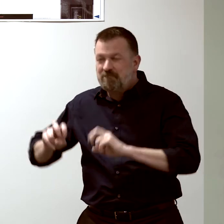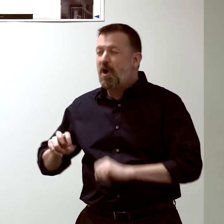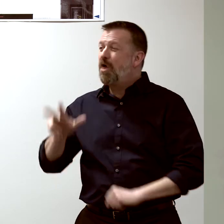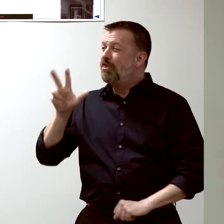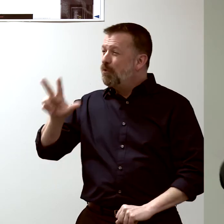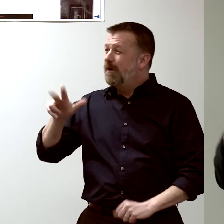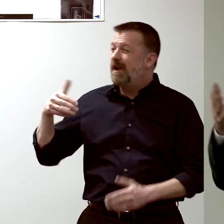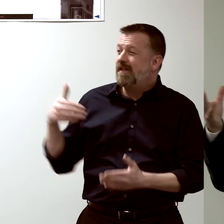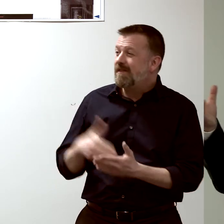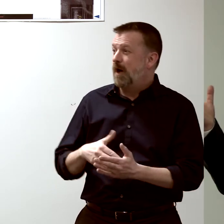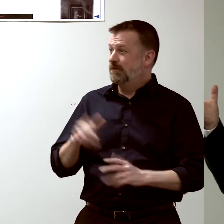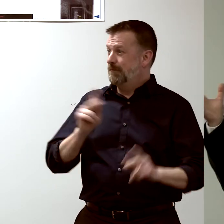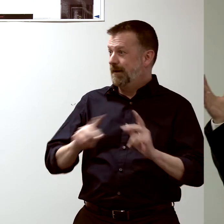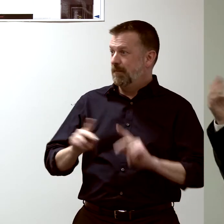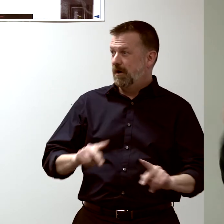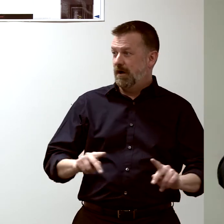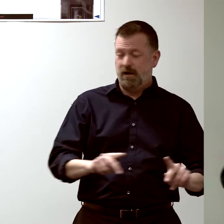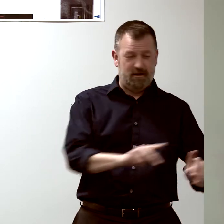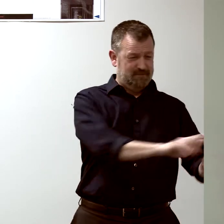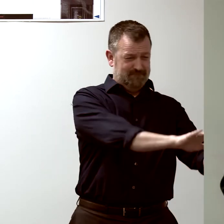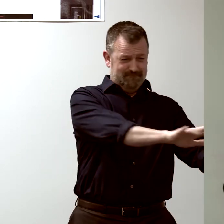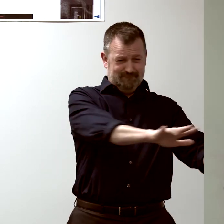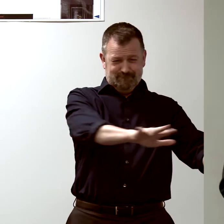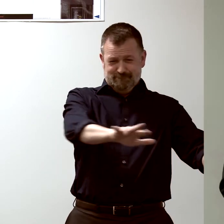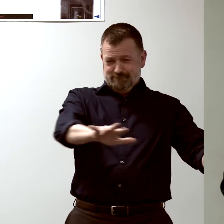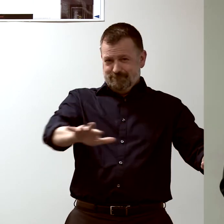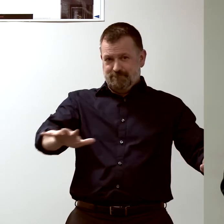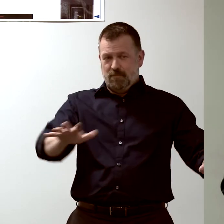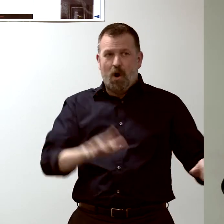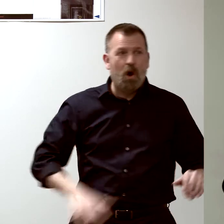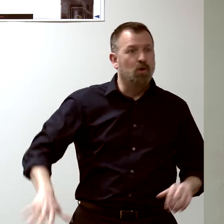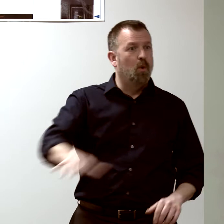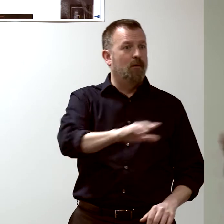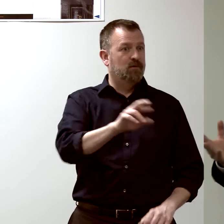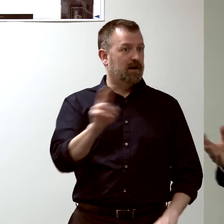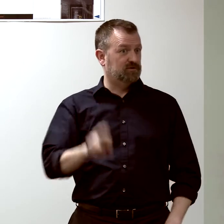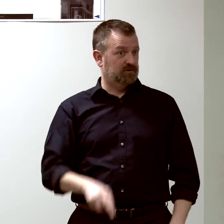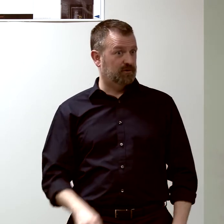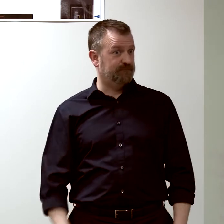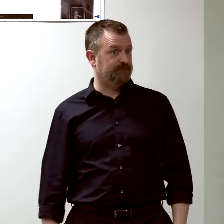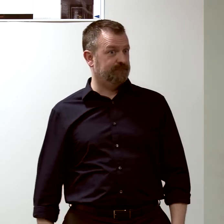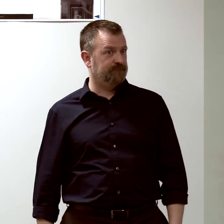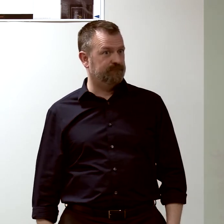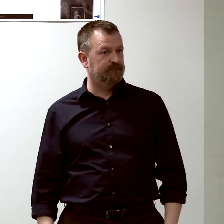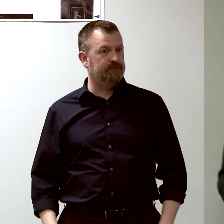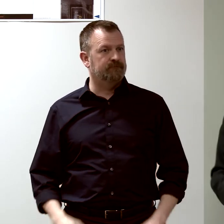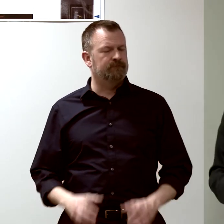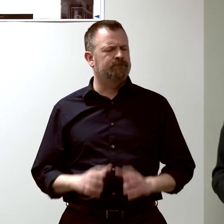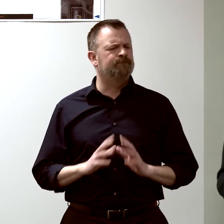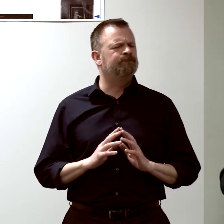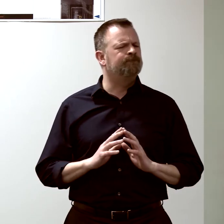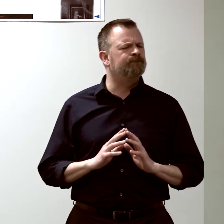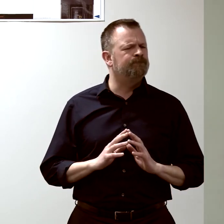all different areas of the city, and asking, "How are they protected against influenza?"